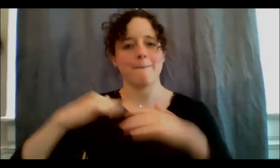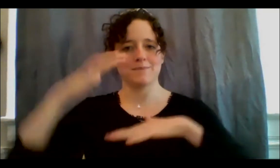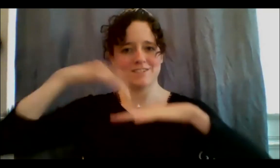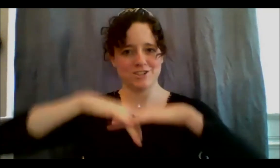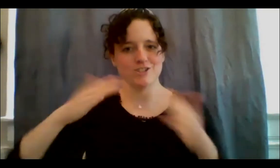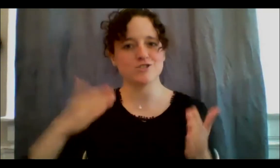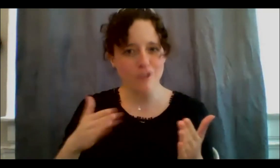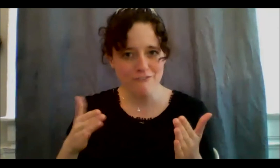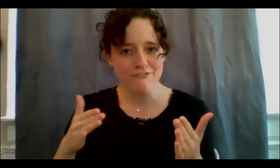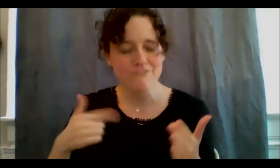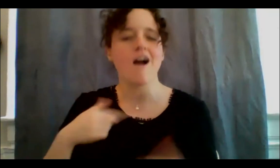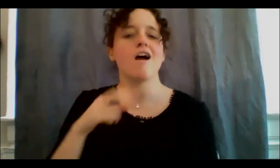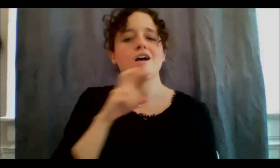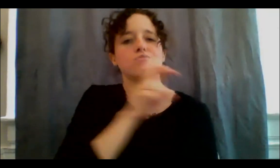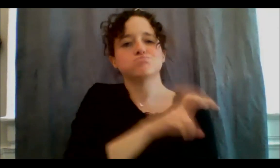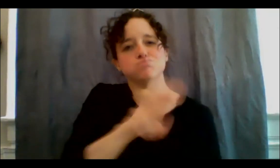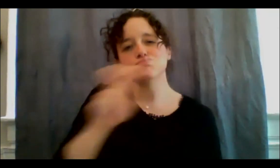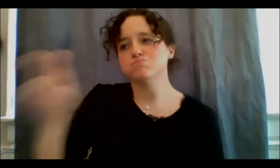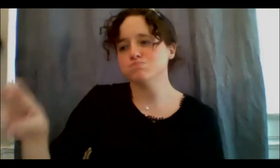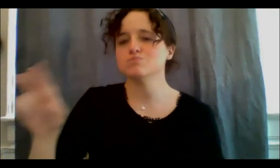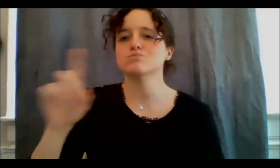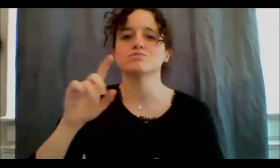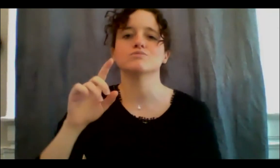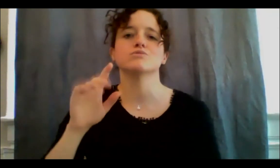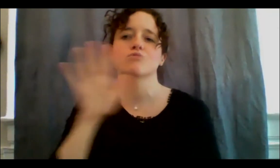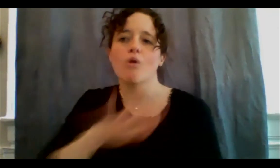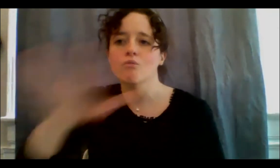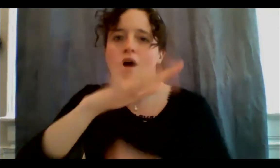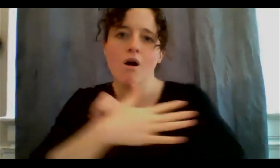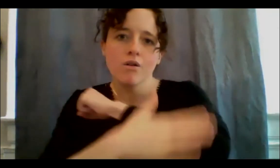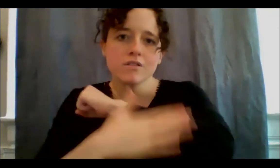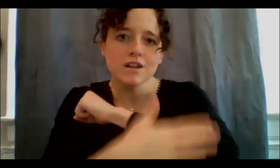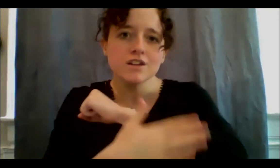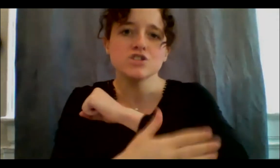over the nation trying to find out what were our former food systems before